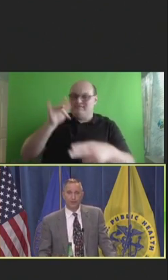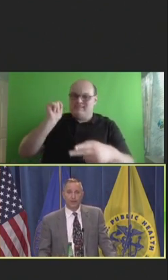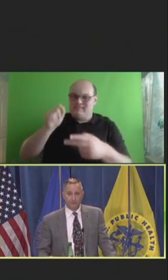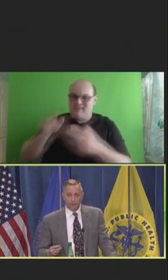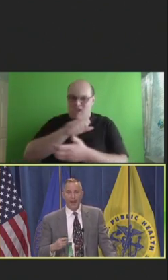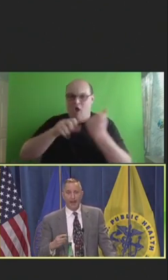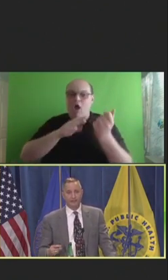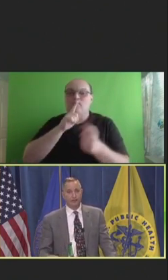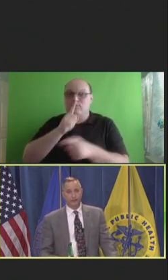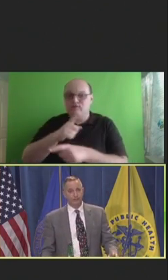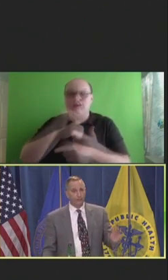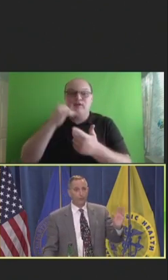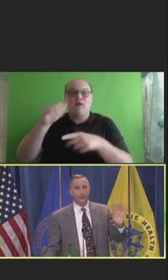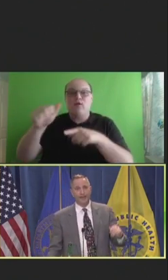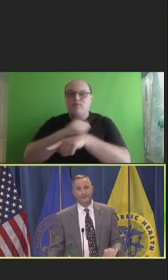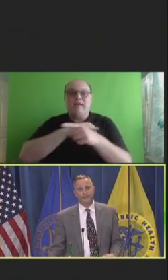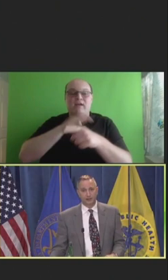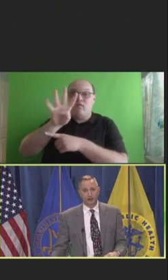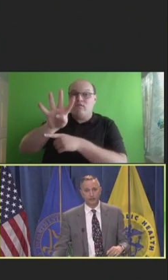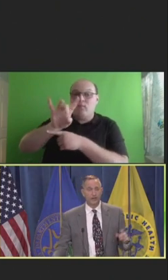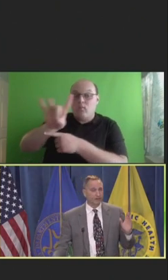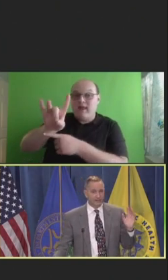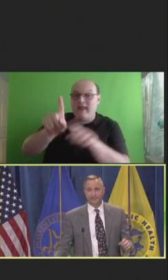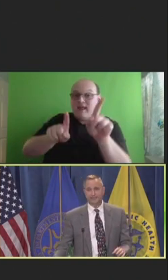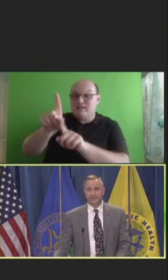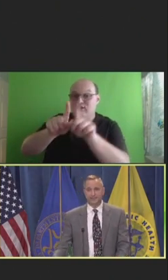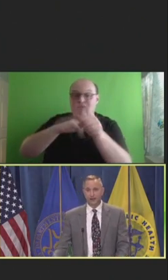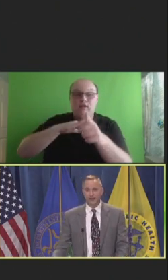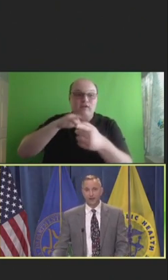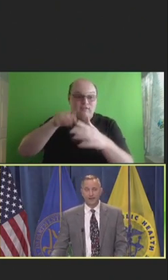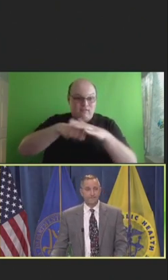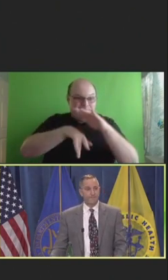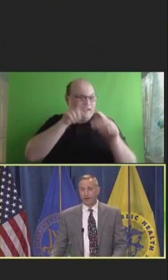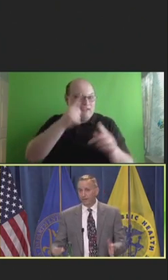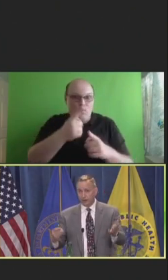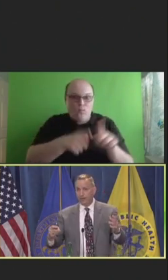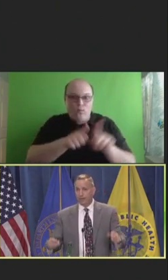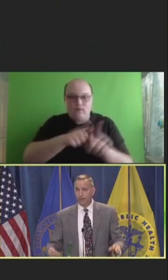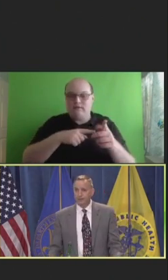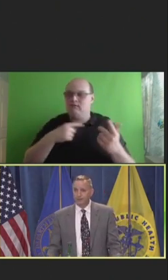If your practice goes from 4.8 stars to less than a star, I would equate this to, if you